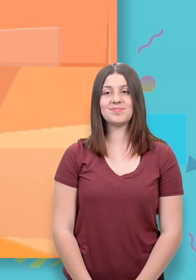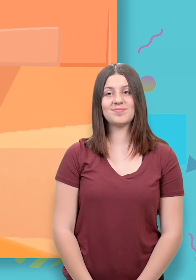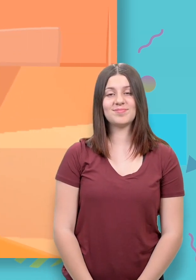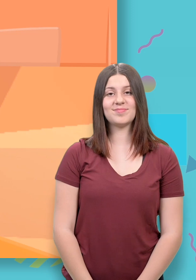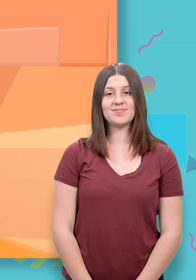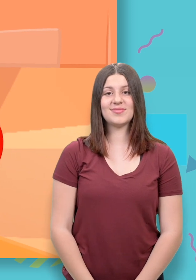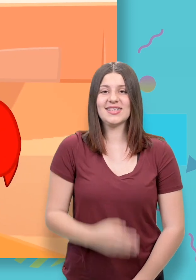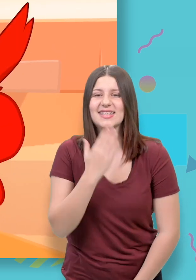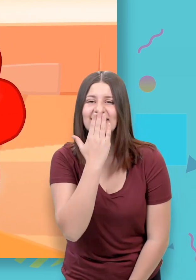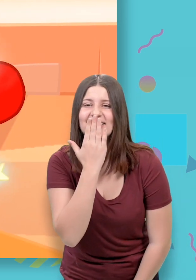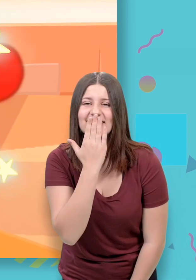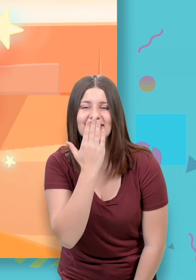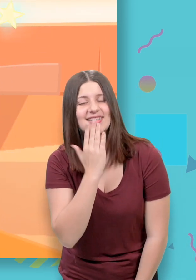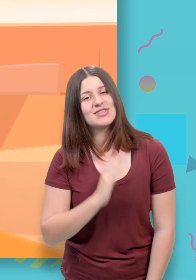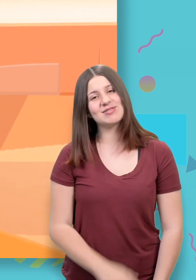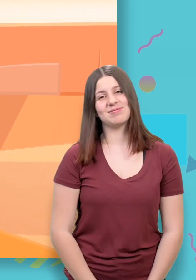[transformation sound]